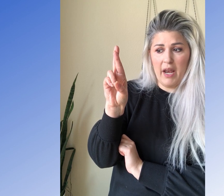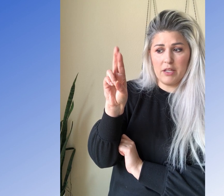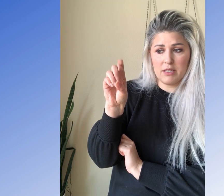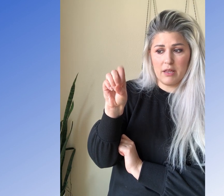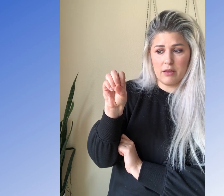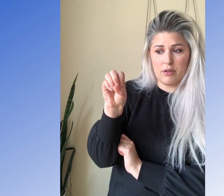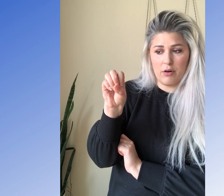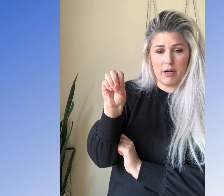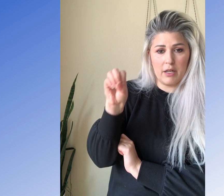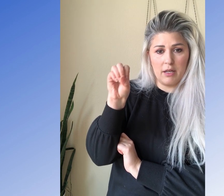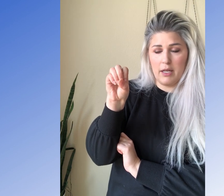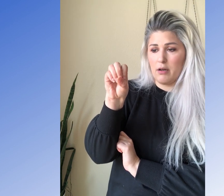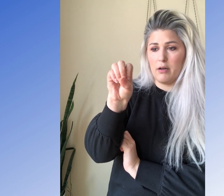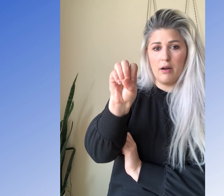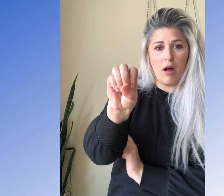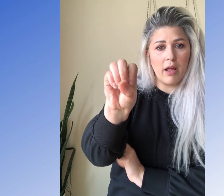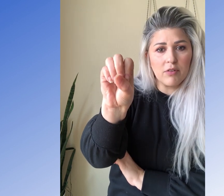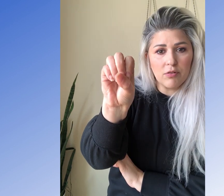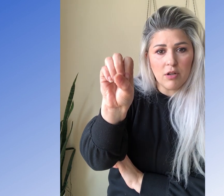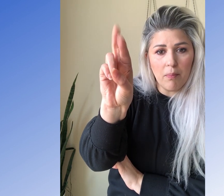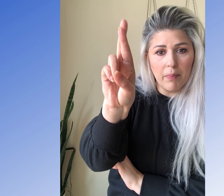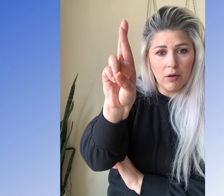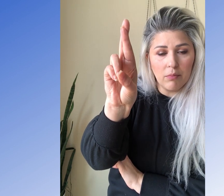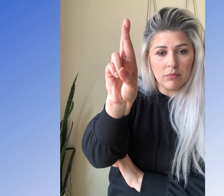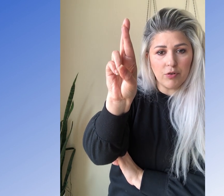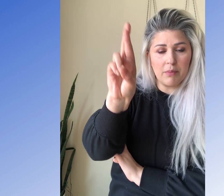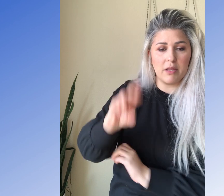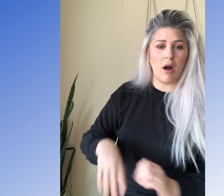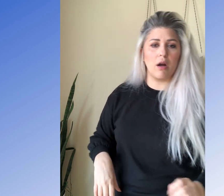and I see they're already here. All you have to do is go boom, straight up to the AR.